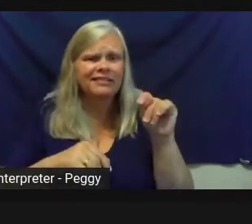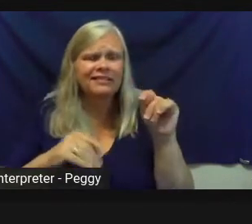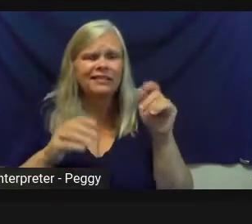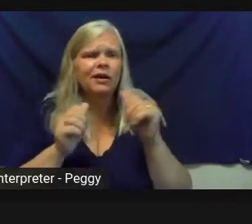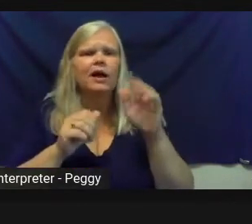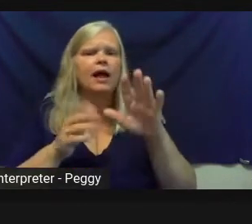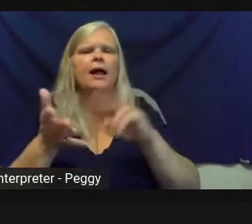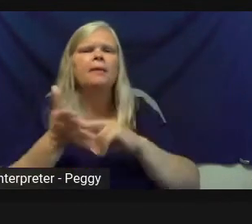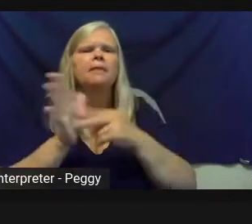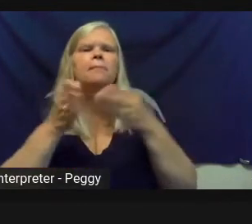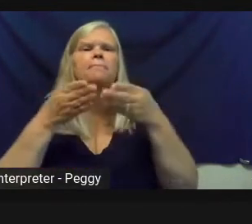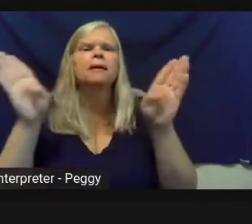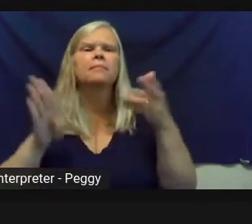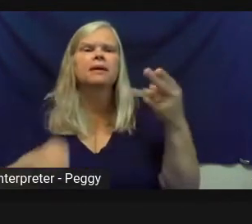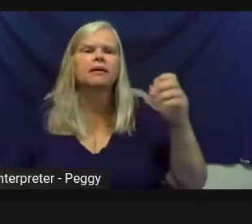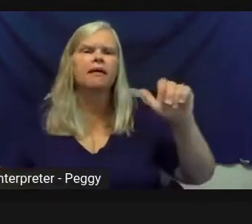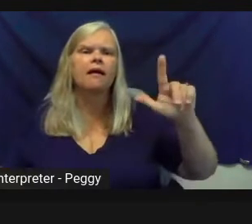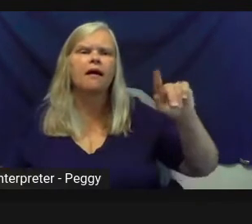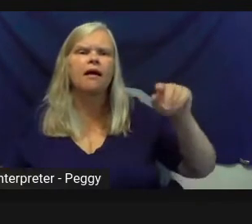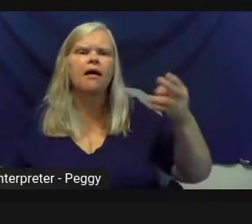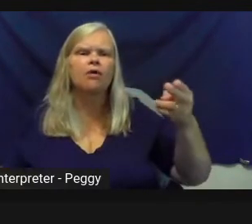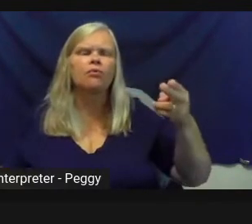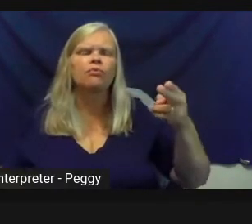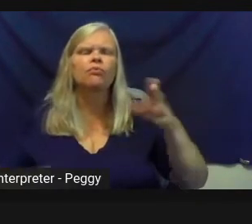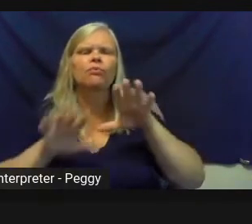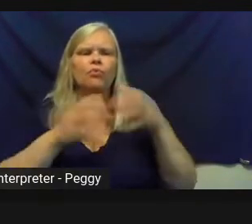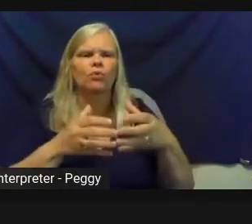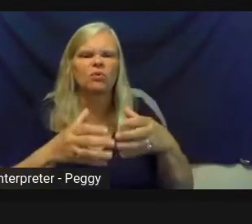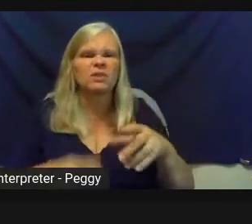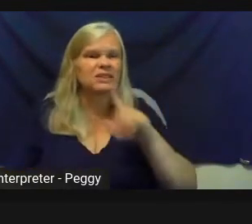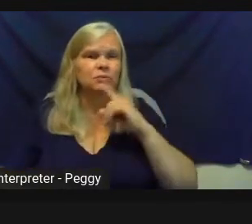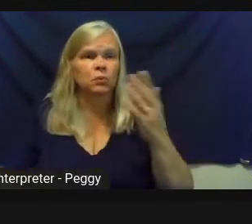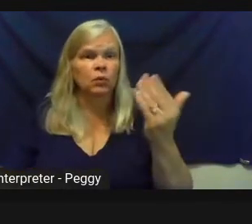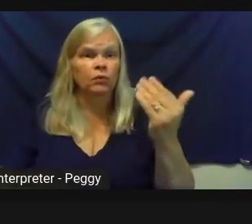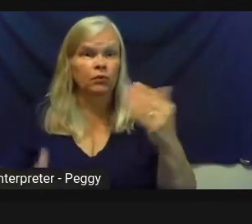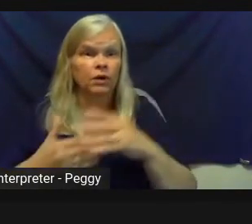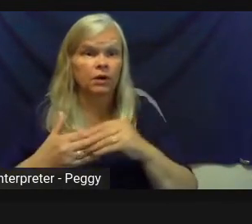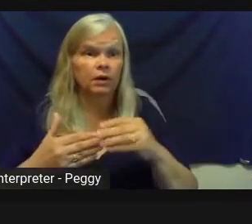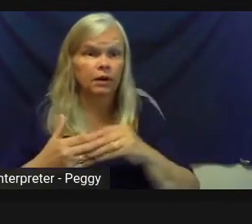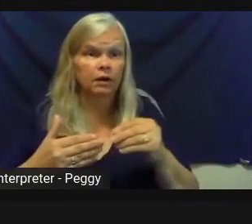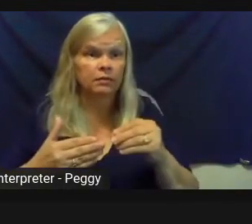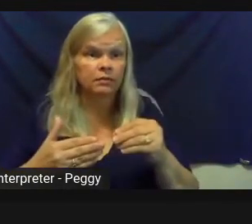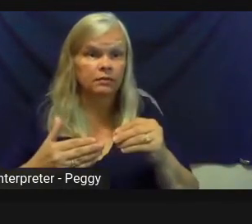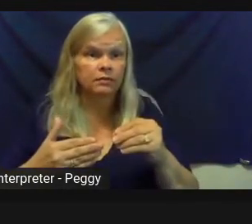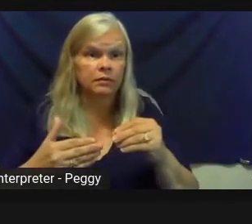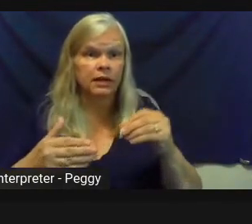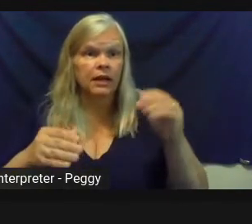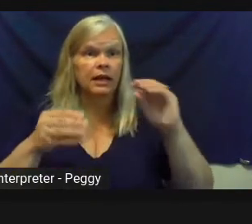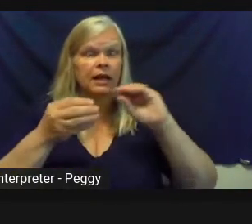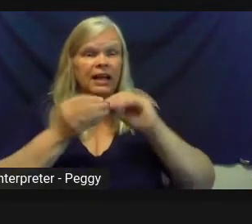group, literally a $15 project of, like, bike decorating one year.